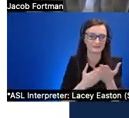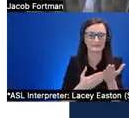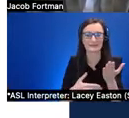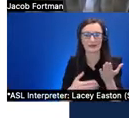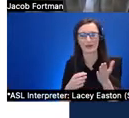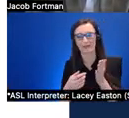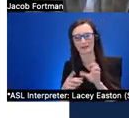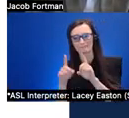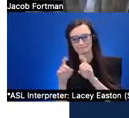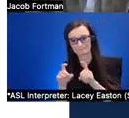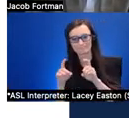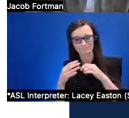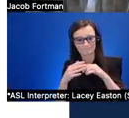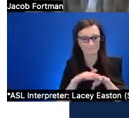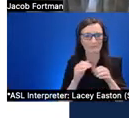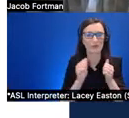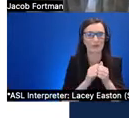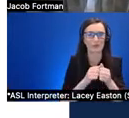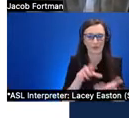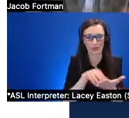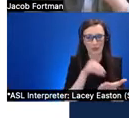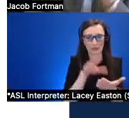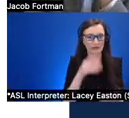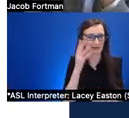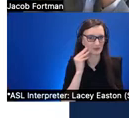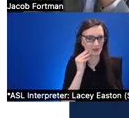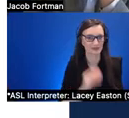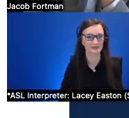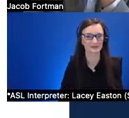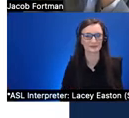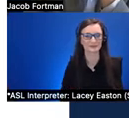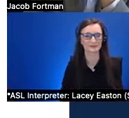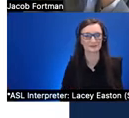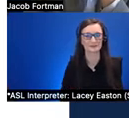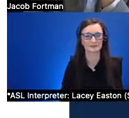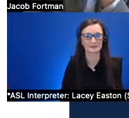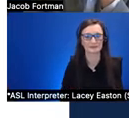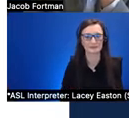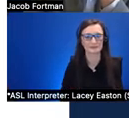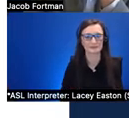scalable learning experiences so i guess most related to this the the high level goal that